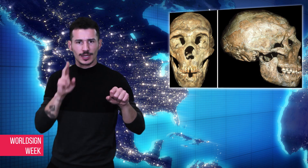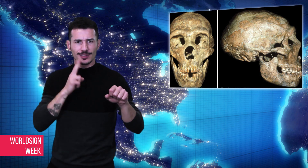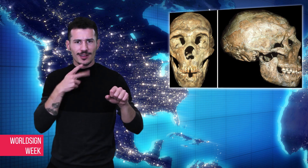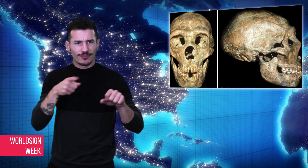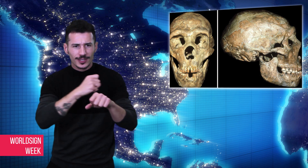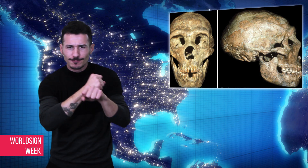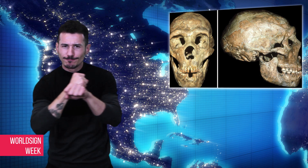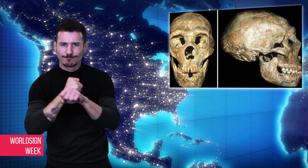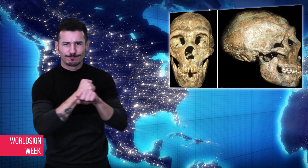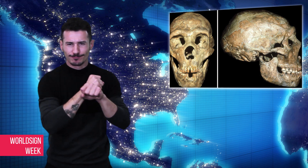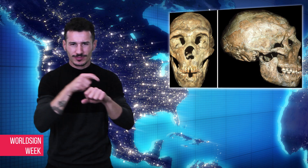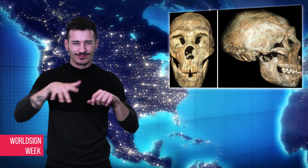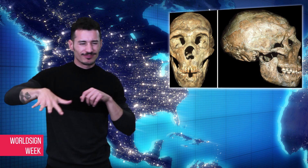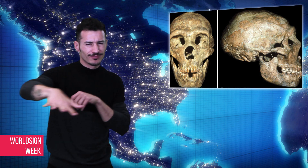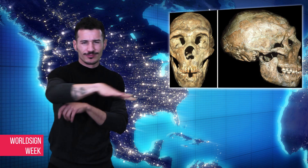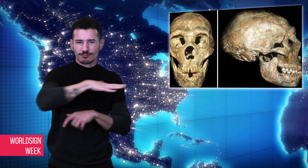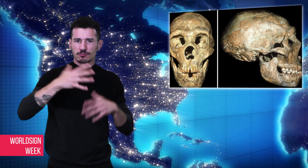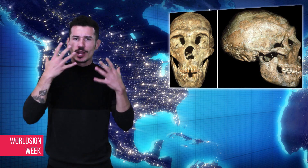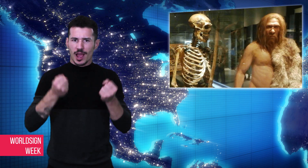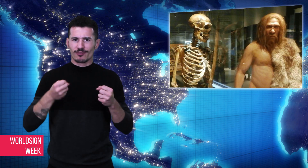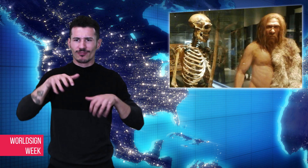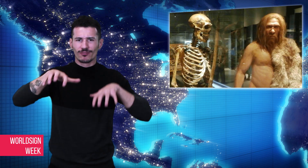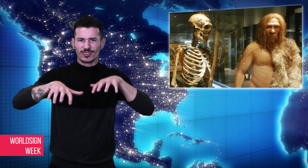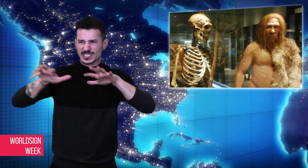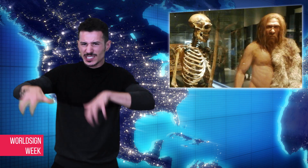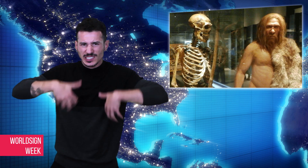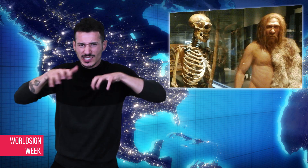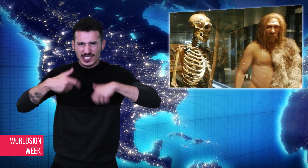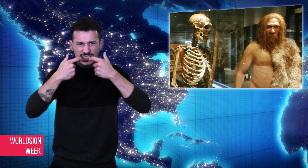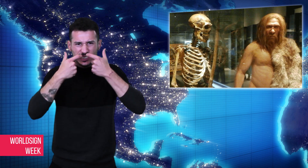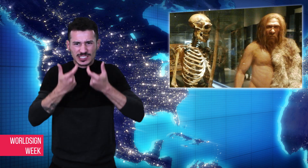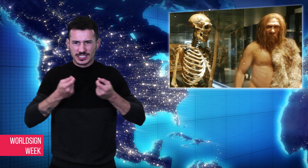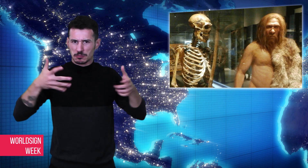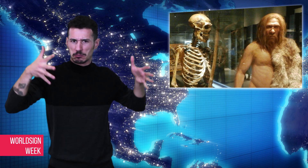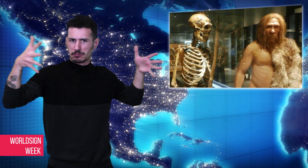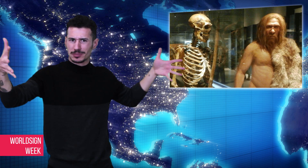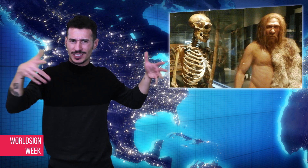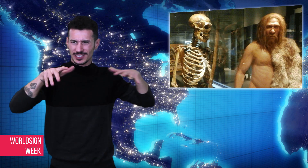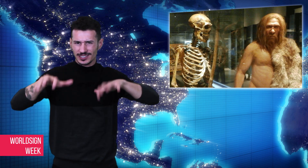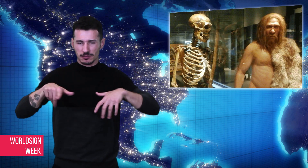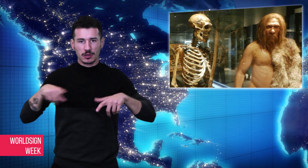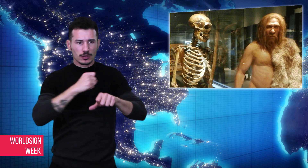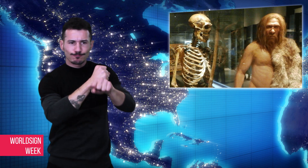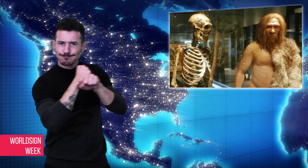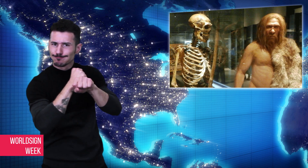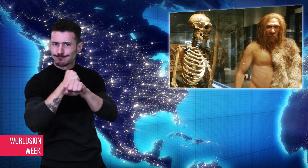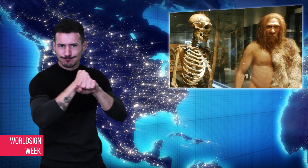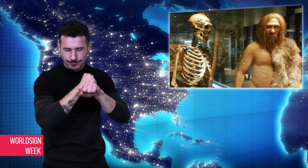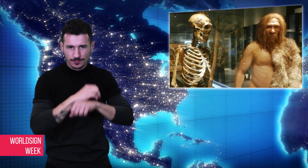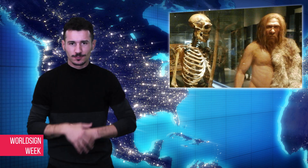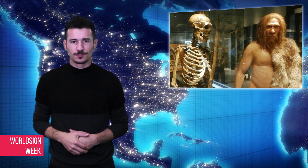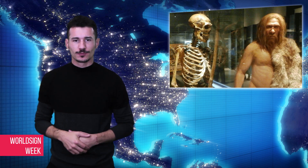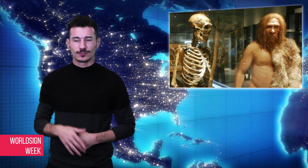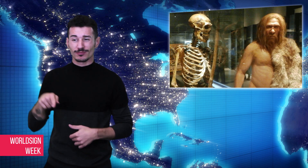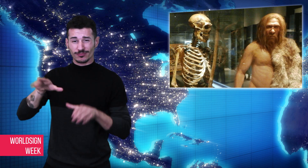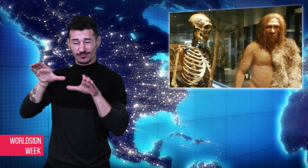him support and protection in a dangerous environment with saber